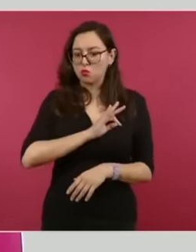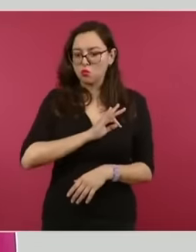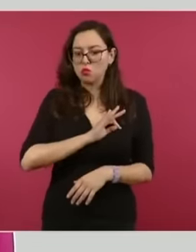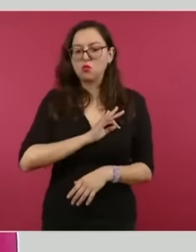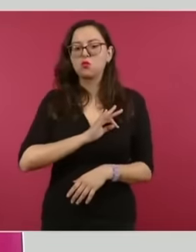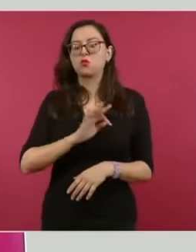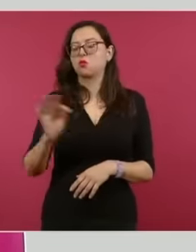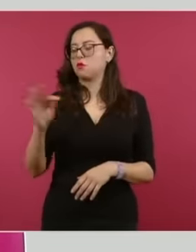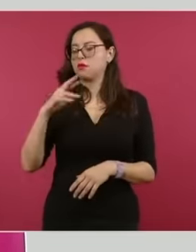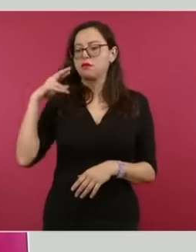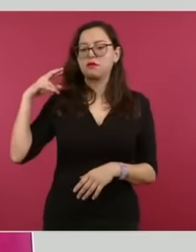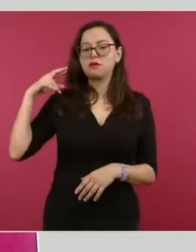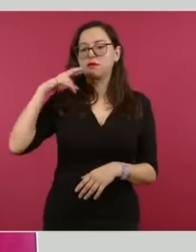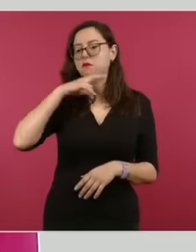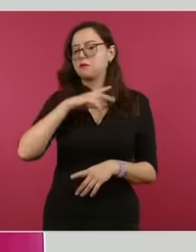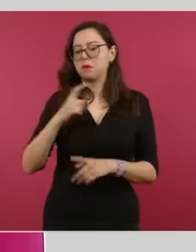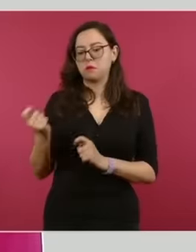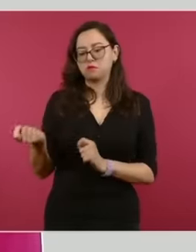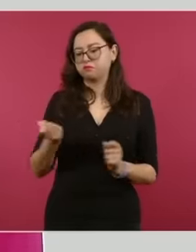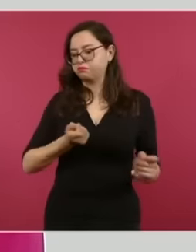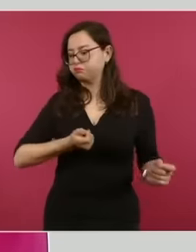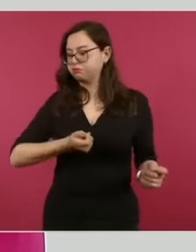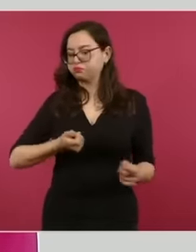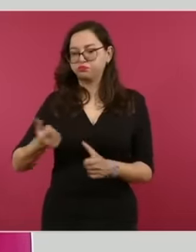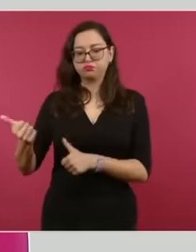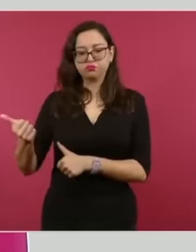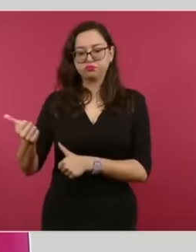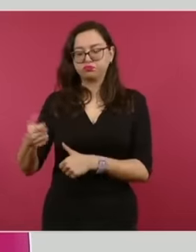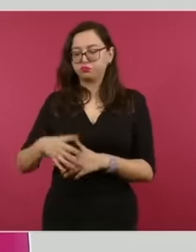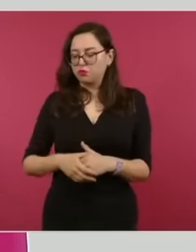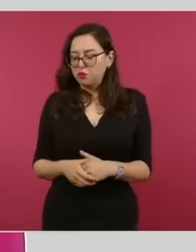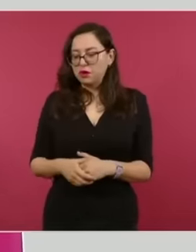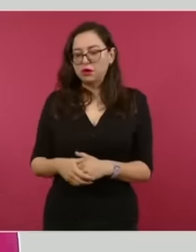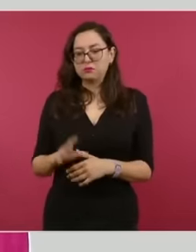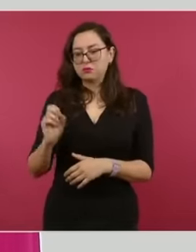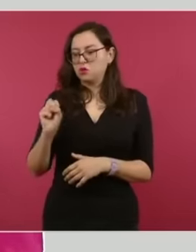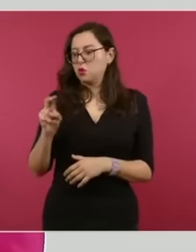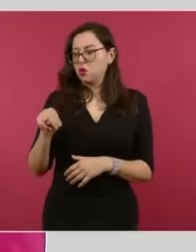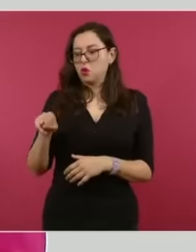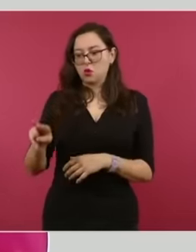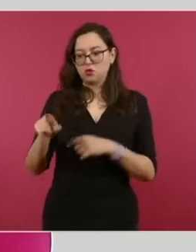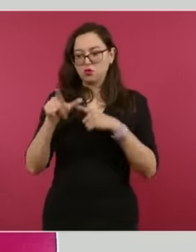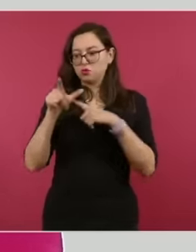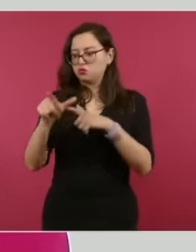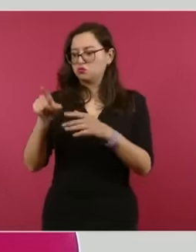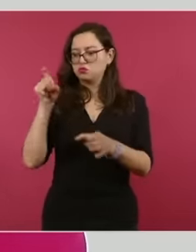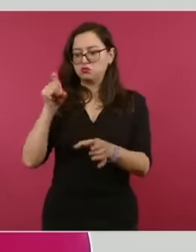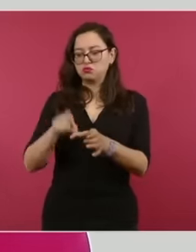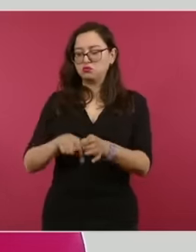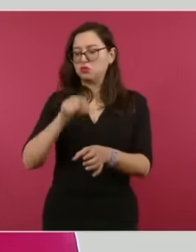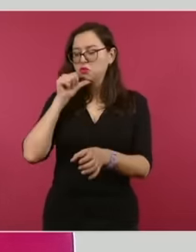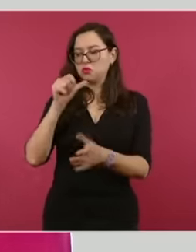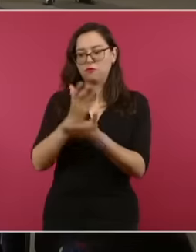and expeditiously before the UN security council, avoiding the veto of its members. This is